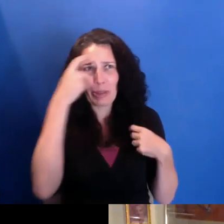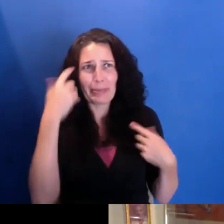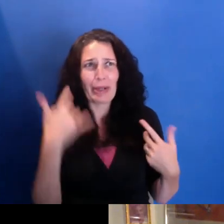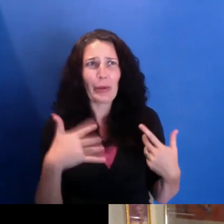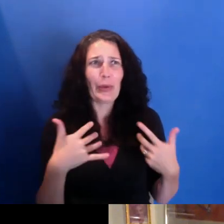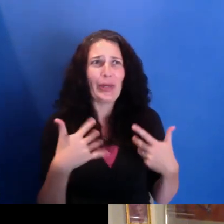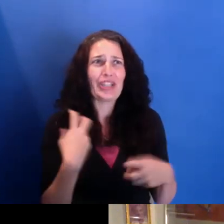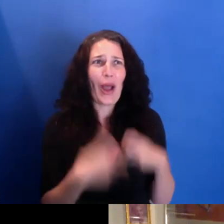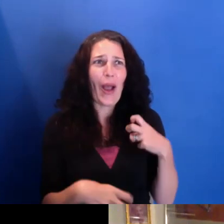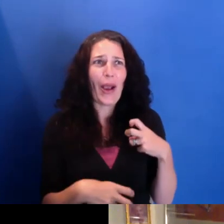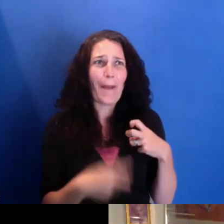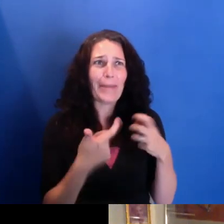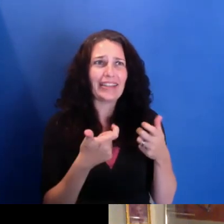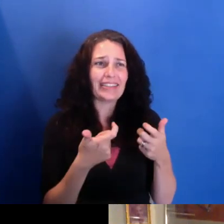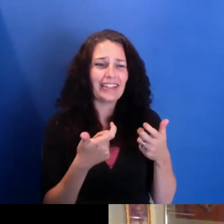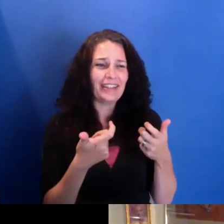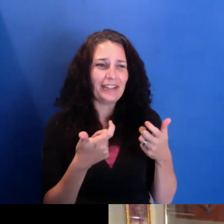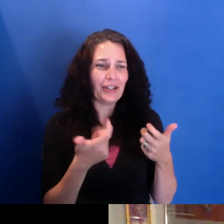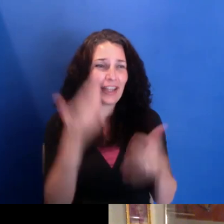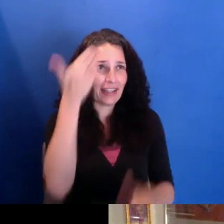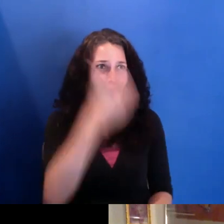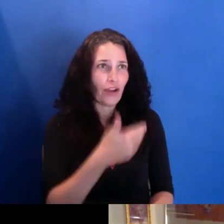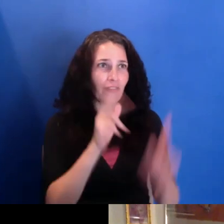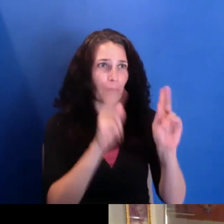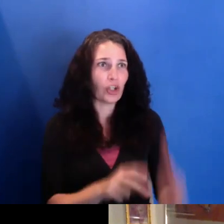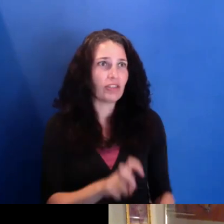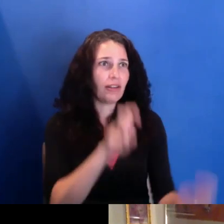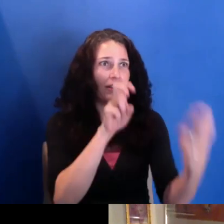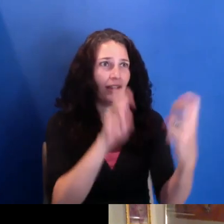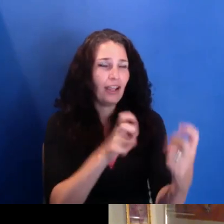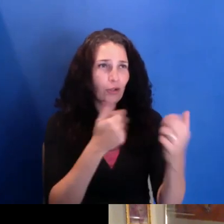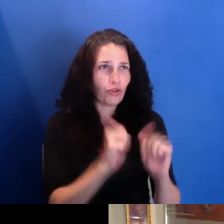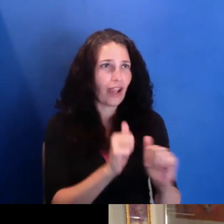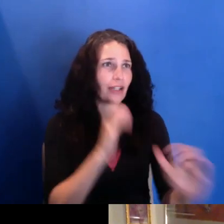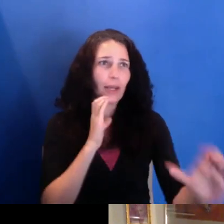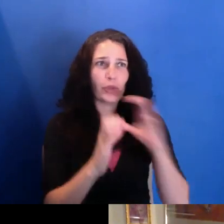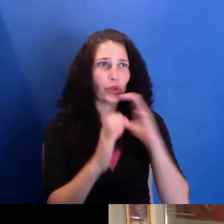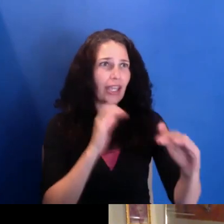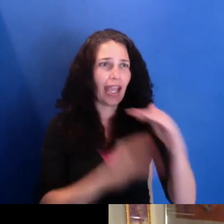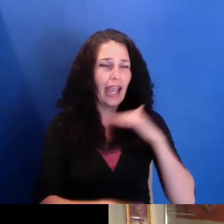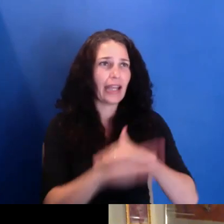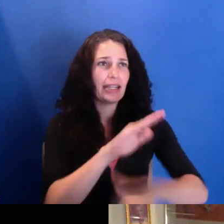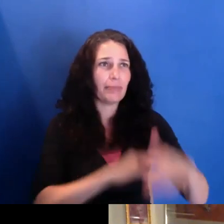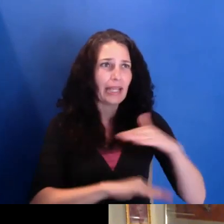trying to communicate very basic ideas about our stories, stories that we want to tell.